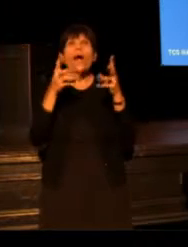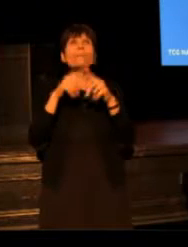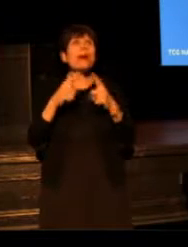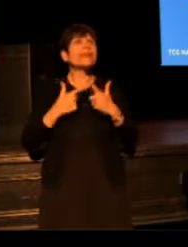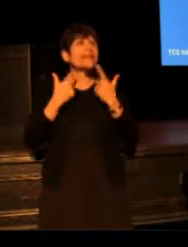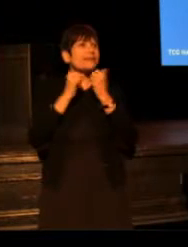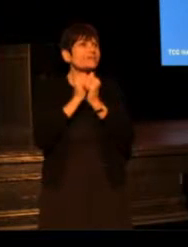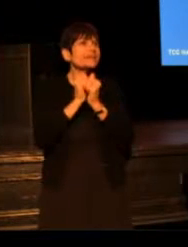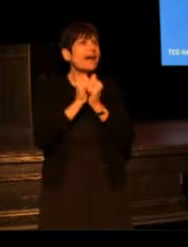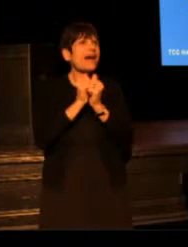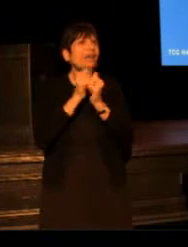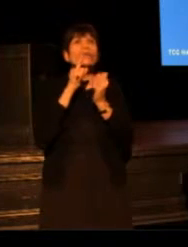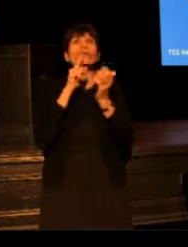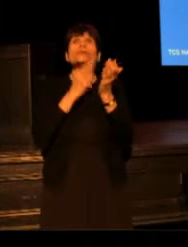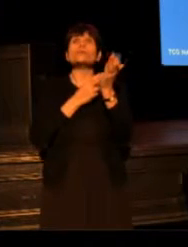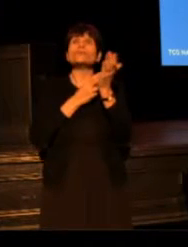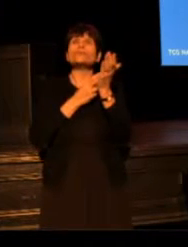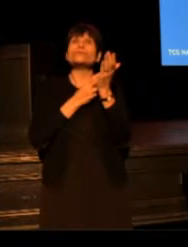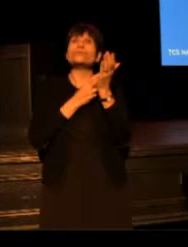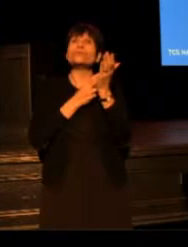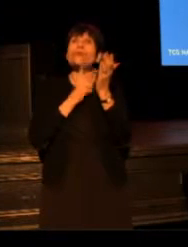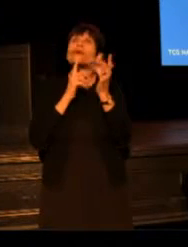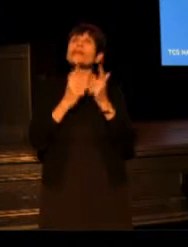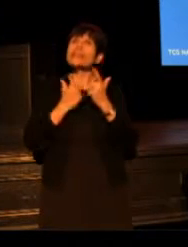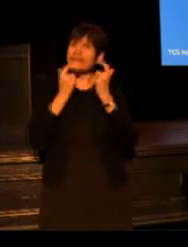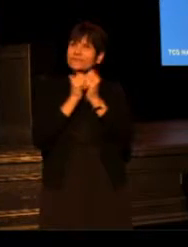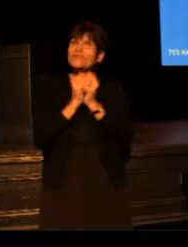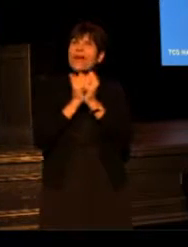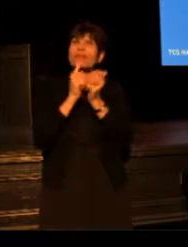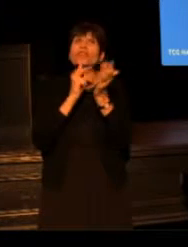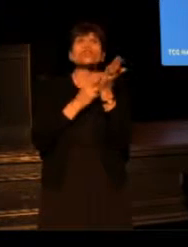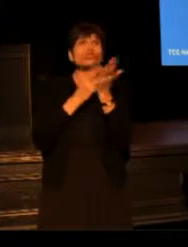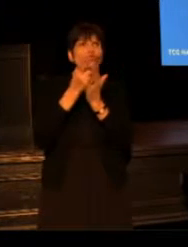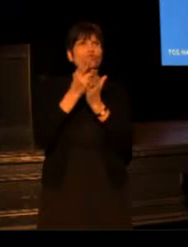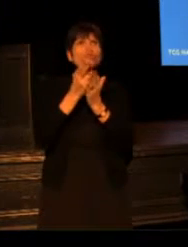and the truths we dare to tell.